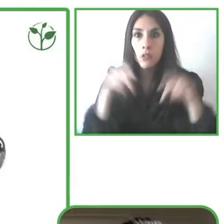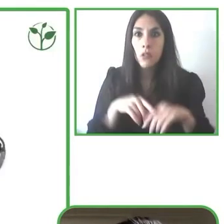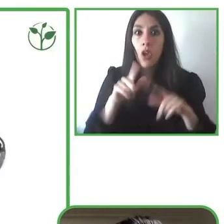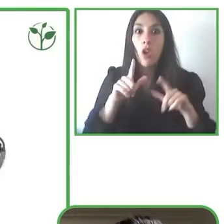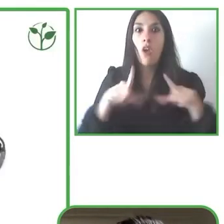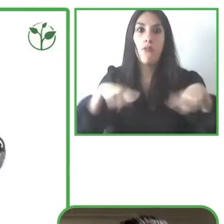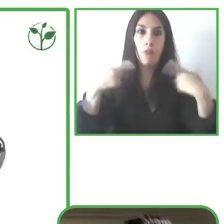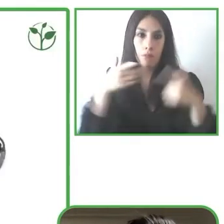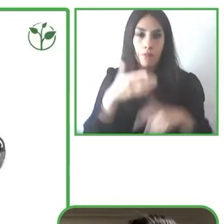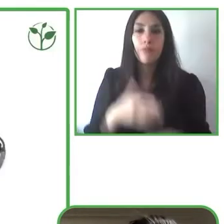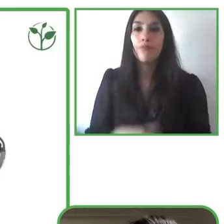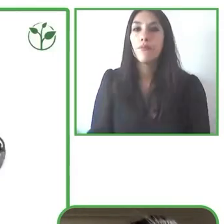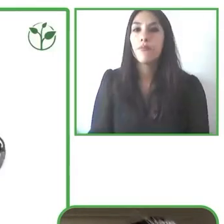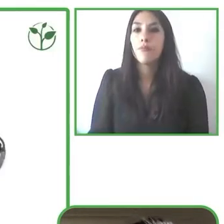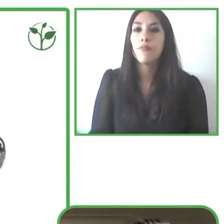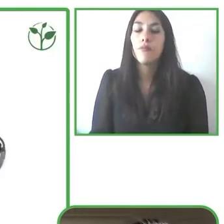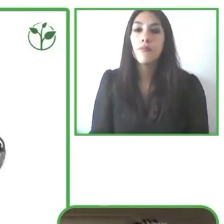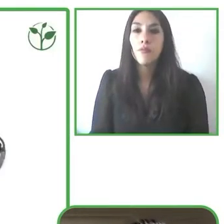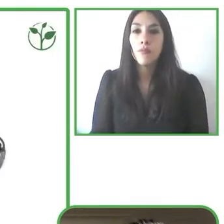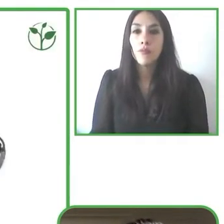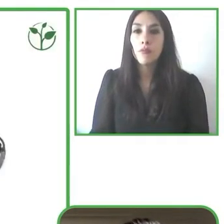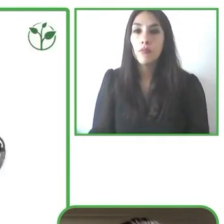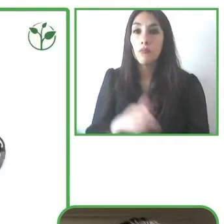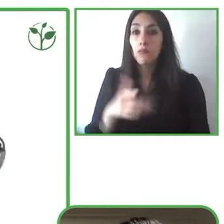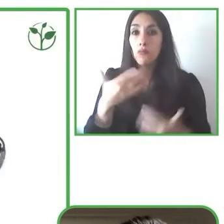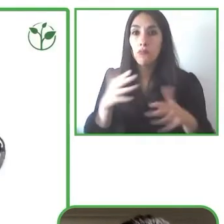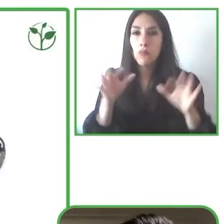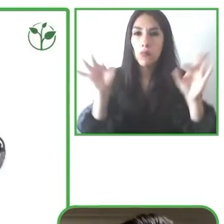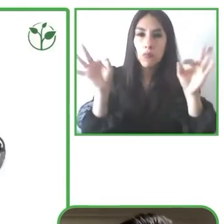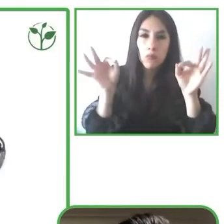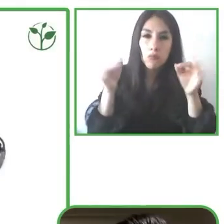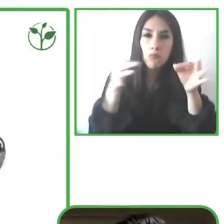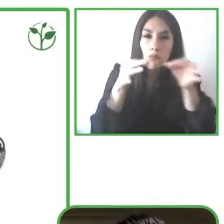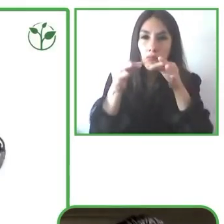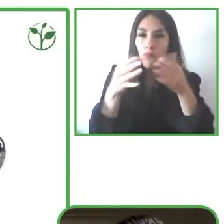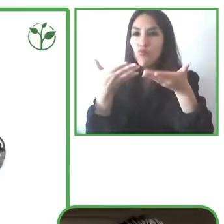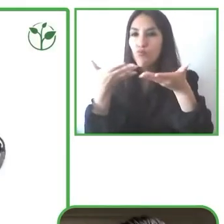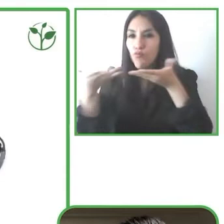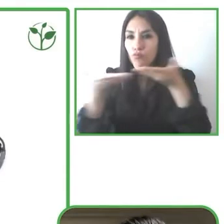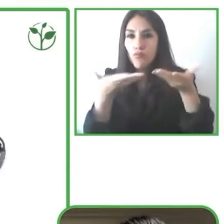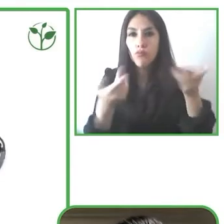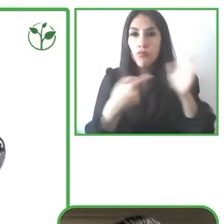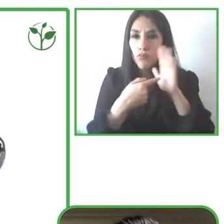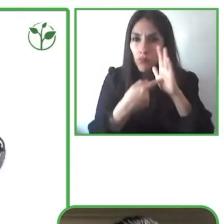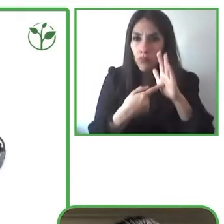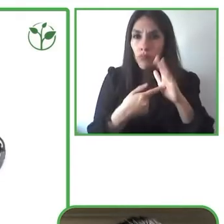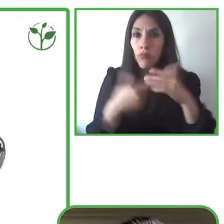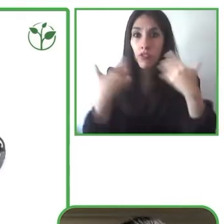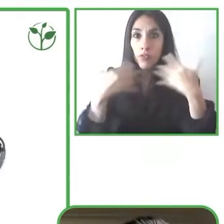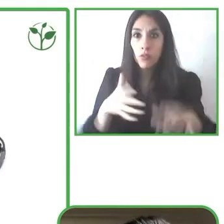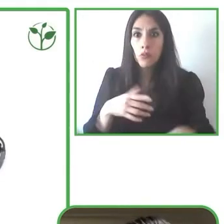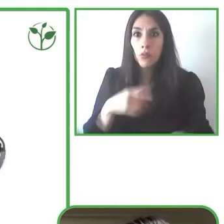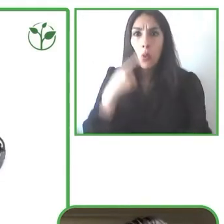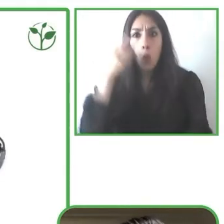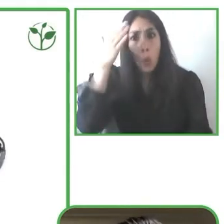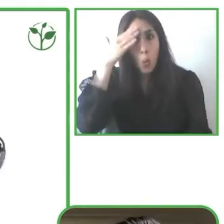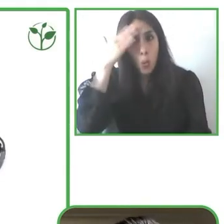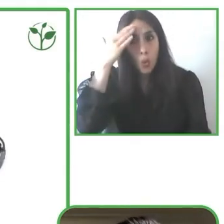You heard it already maybe in the beginning, so these are the current solutions that people have to use when they are in a wheelchair and when they